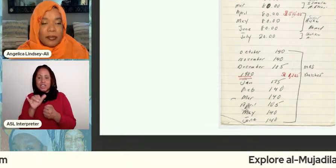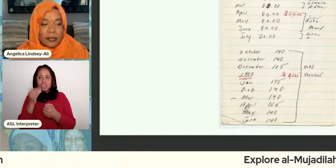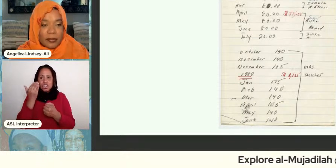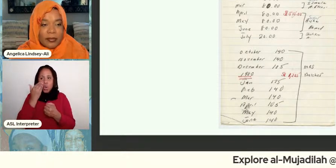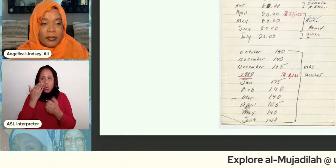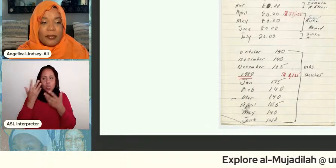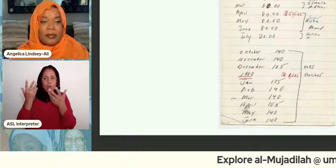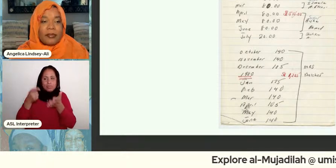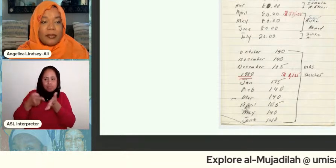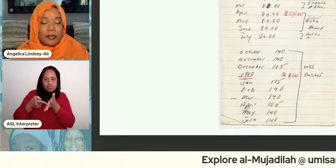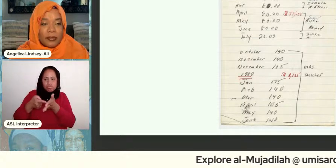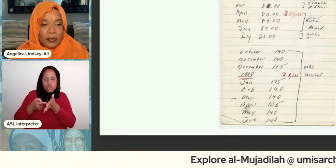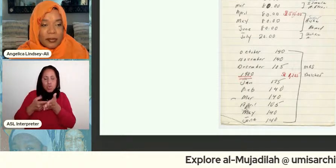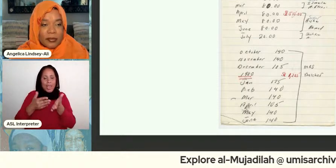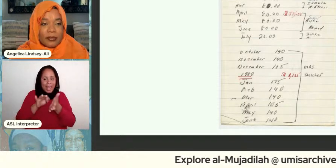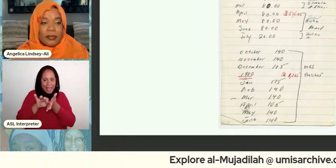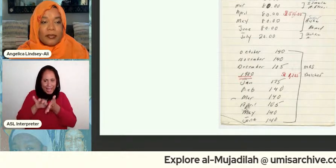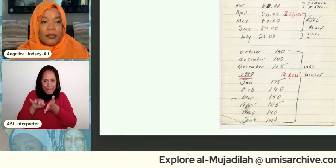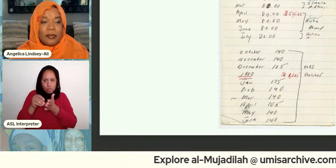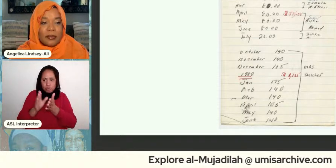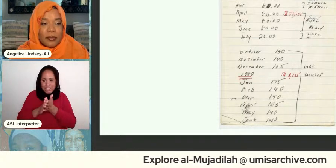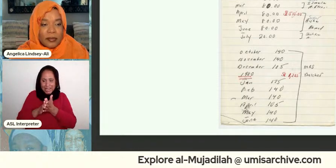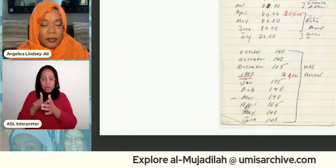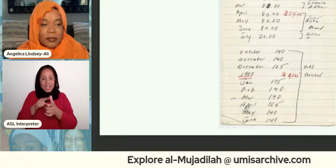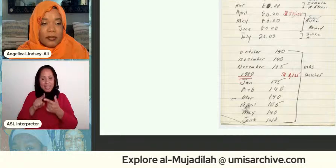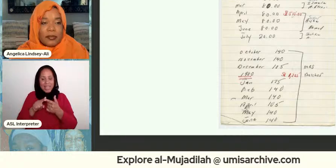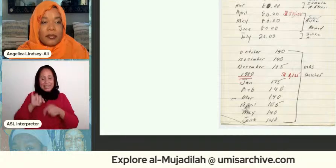having an accounting event and then creating a process through what you're going to try to get